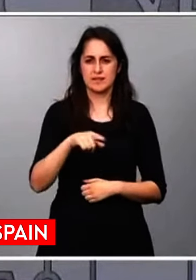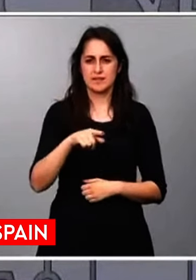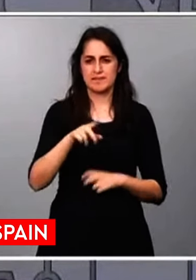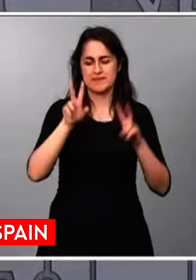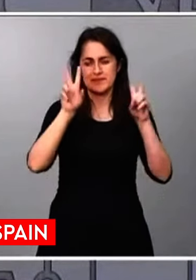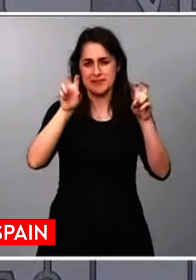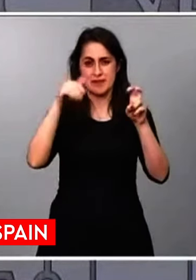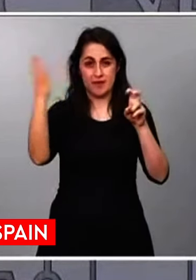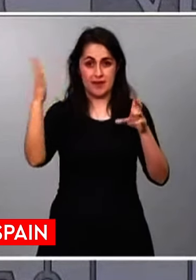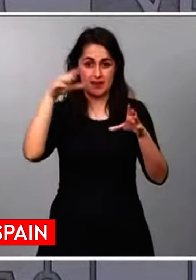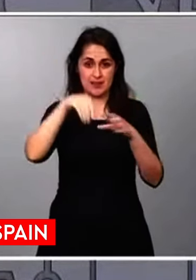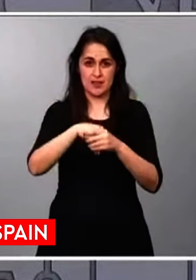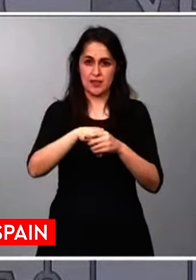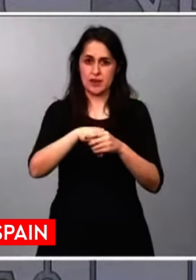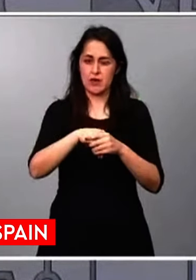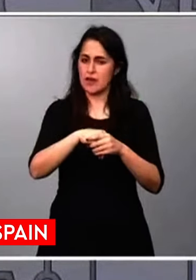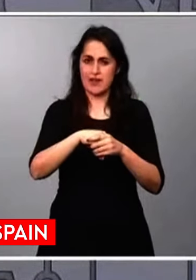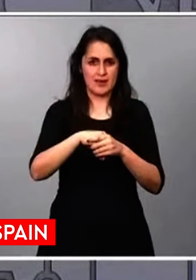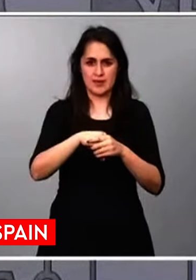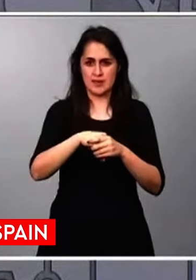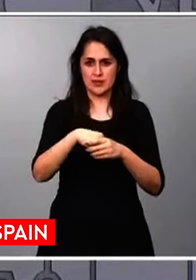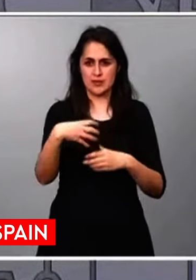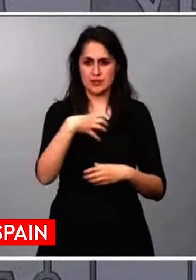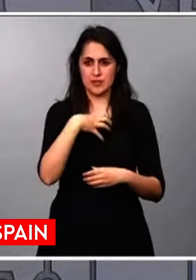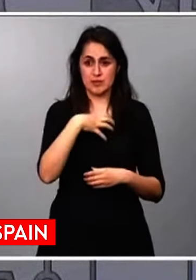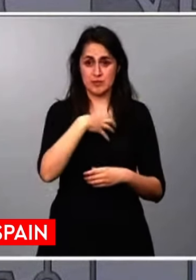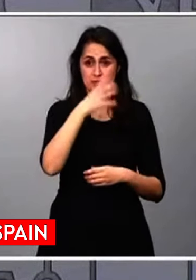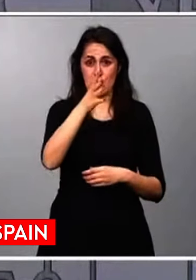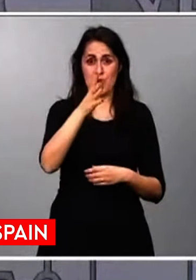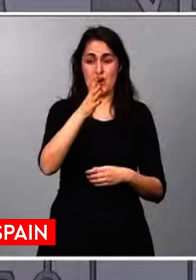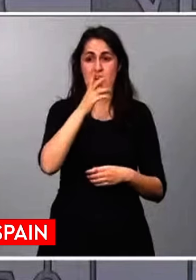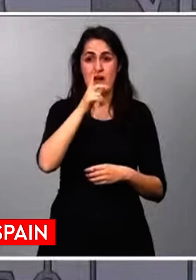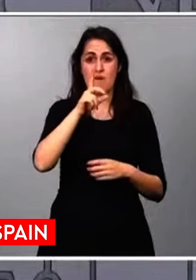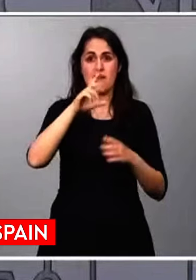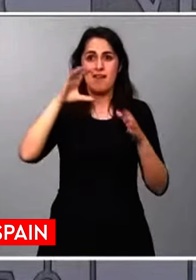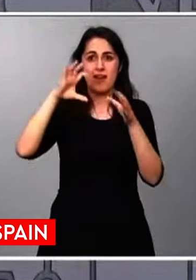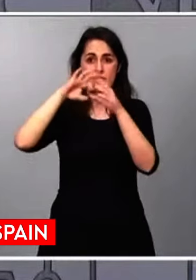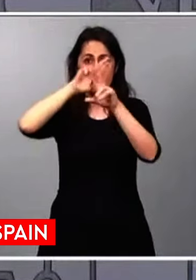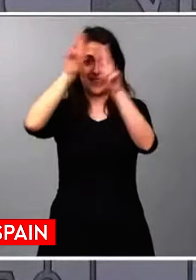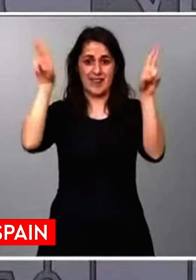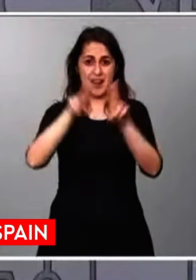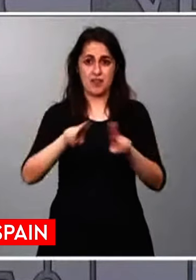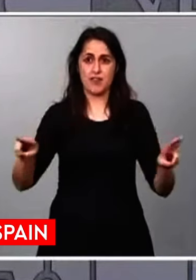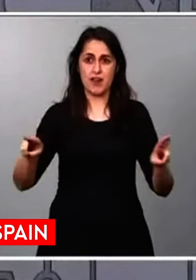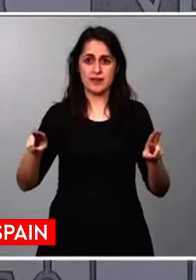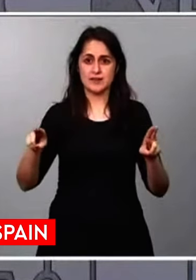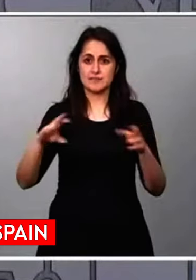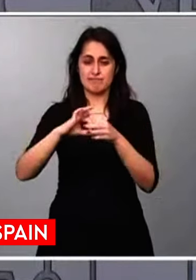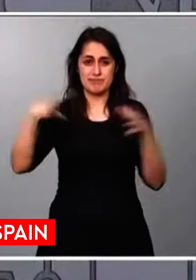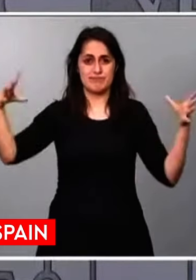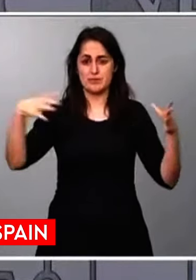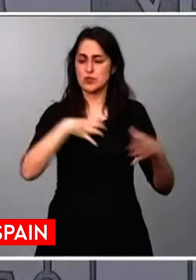unbreakable principle in international relations. And it is unacceptable that a sitting president,